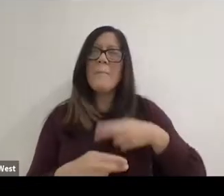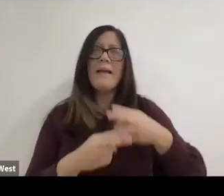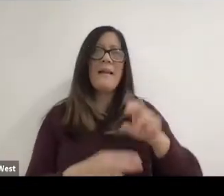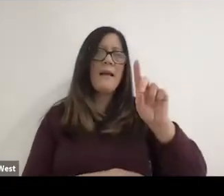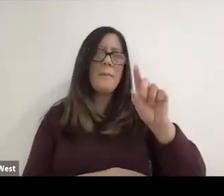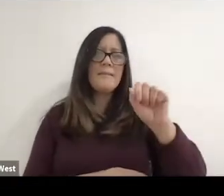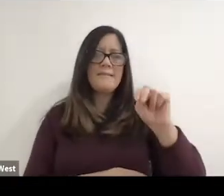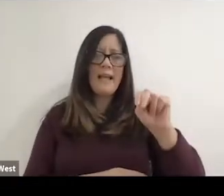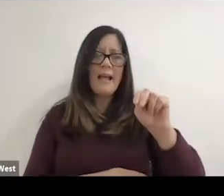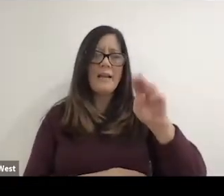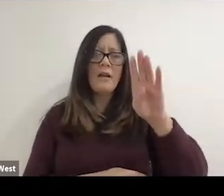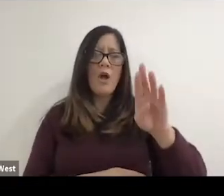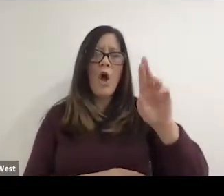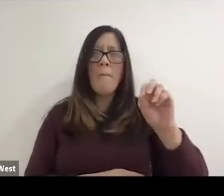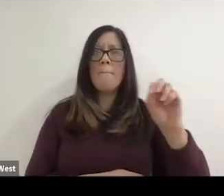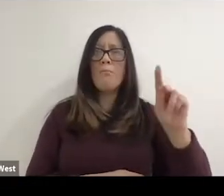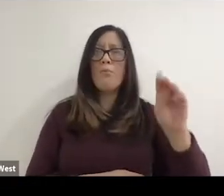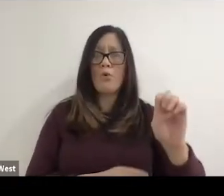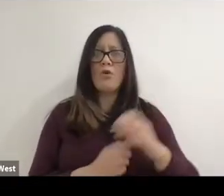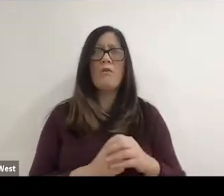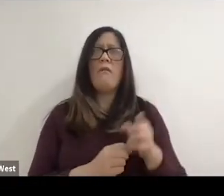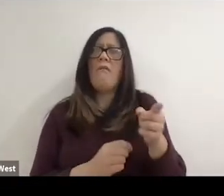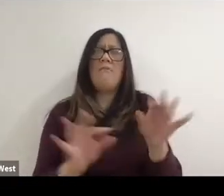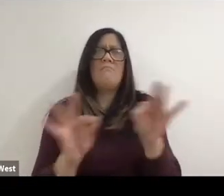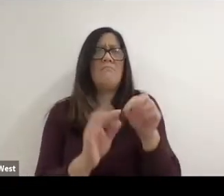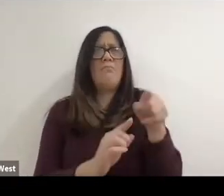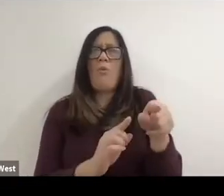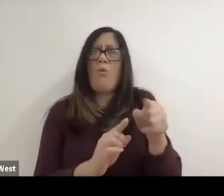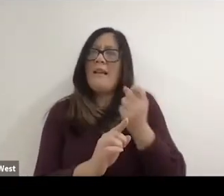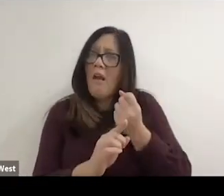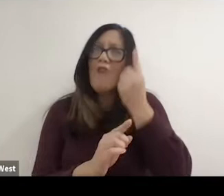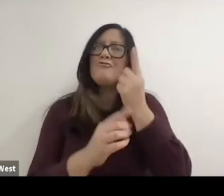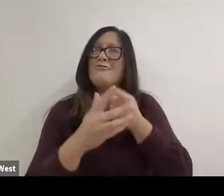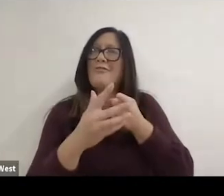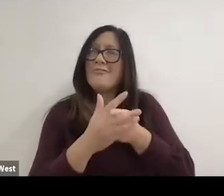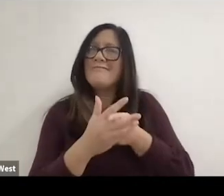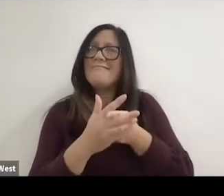He was one of the directors and he got it and he thought he was going to be brilliant.